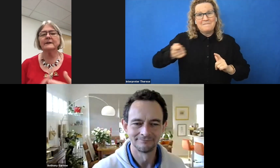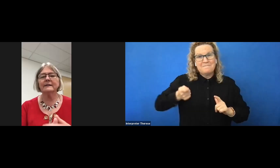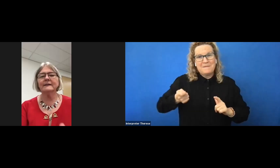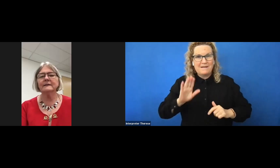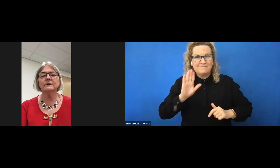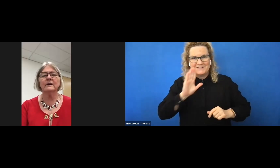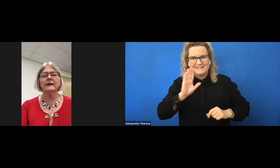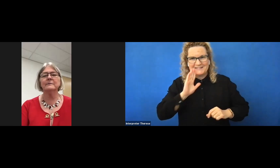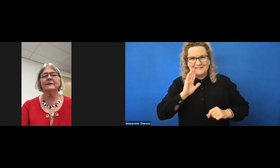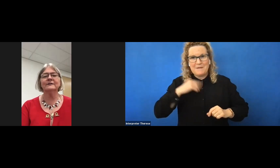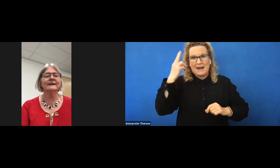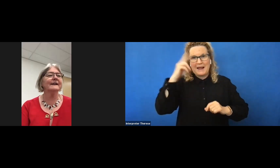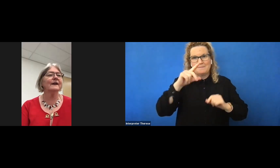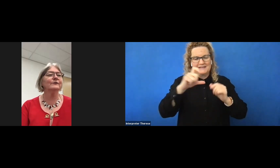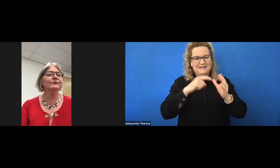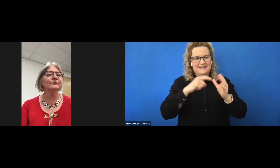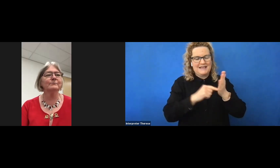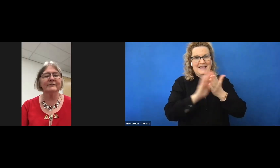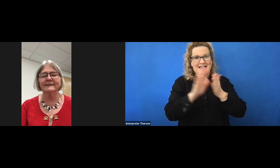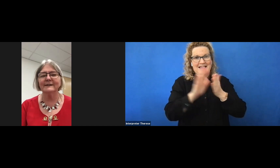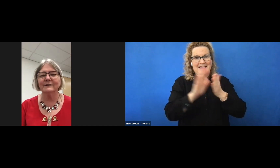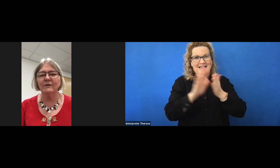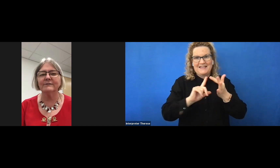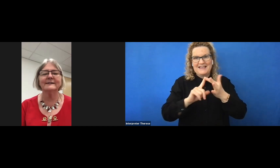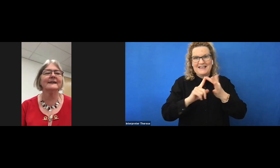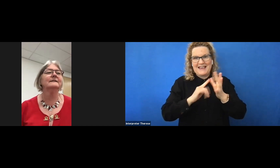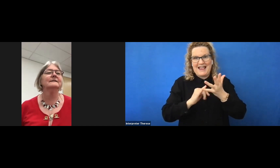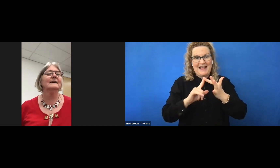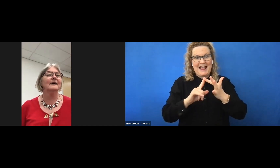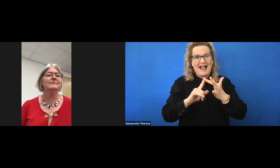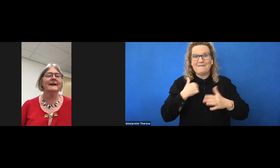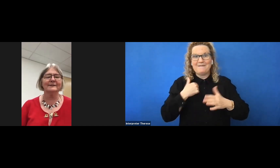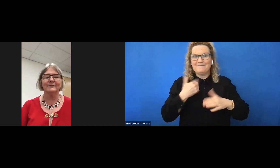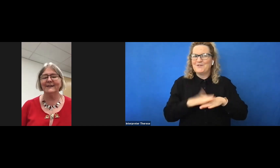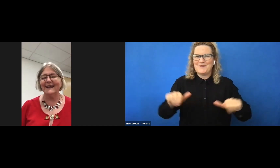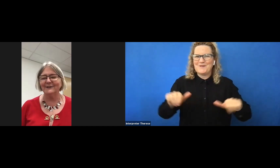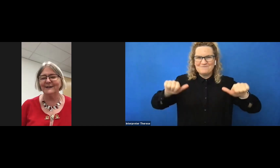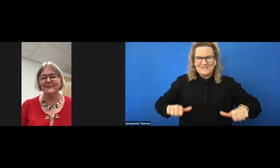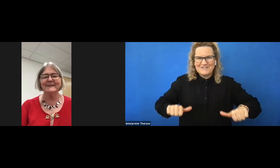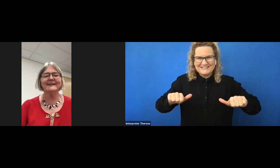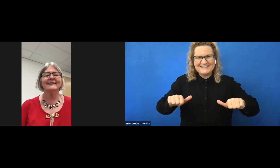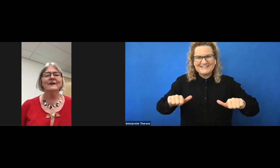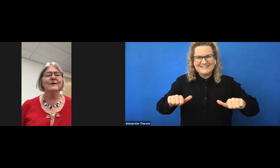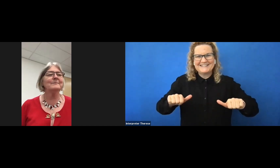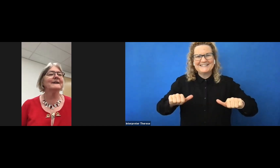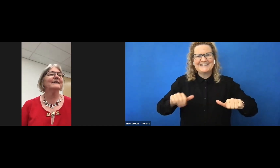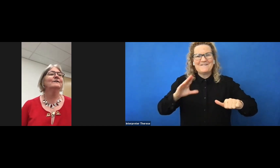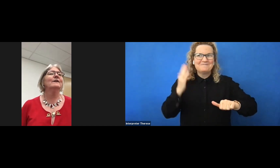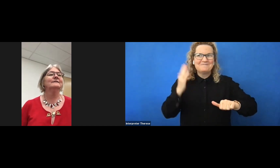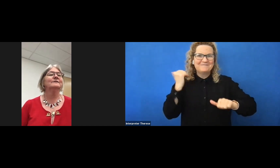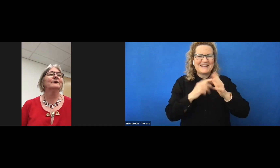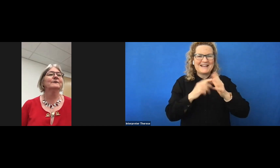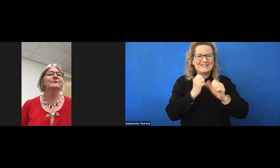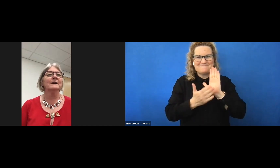Cathy Easte. I am actually now the new President of ATEND, as of the AGM here on Monday night. So